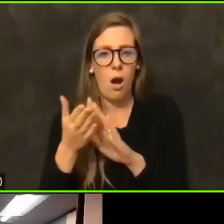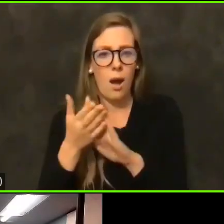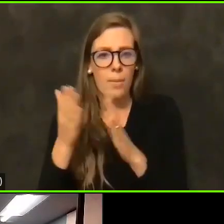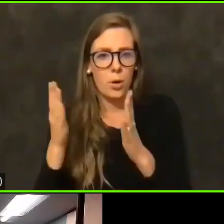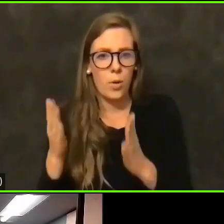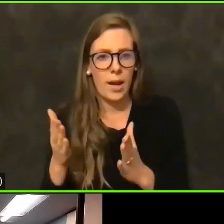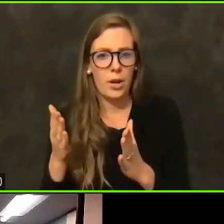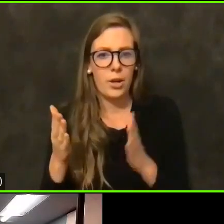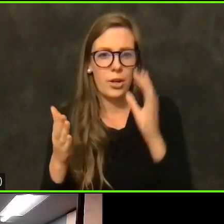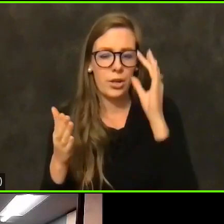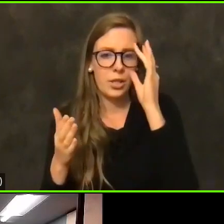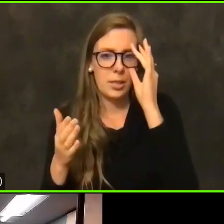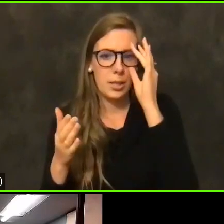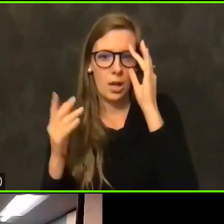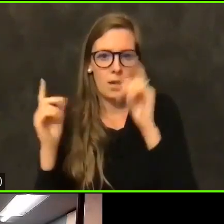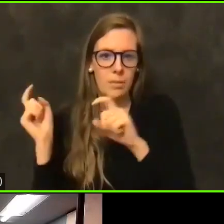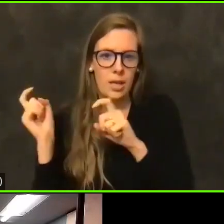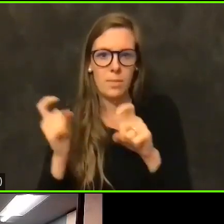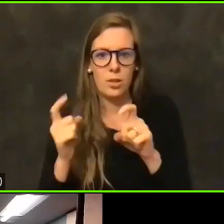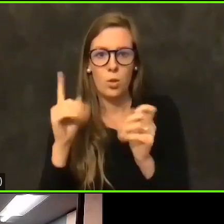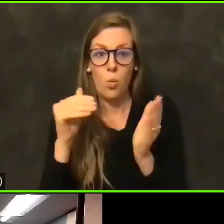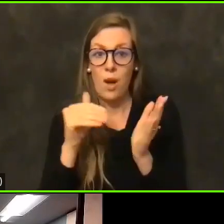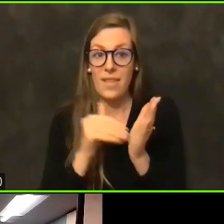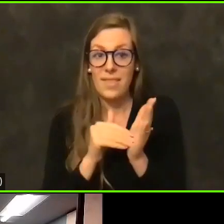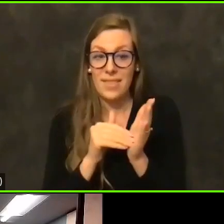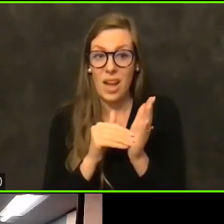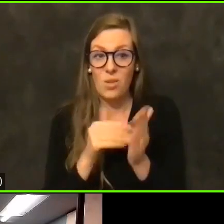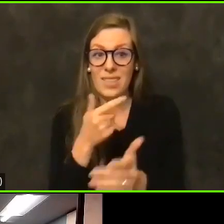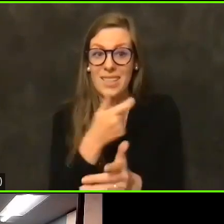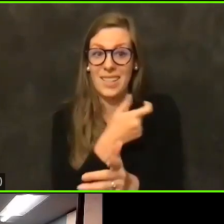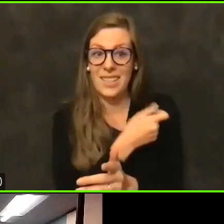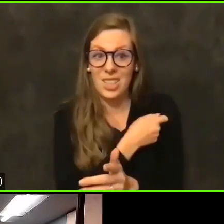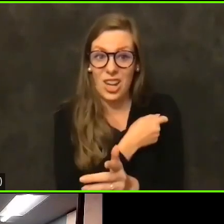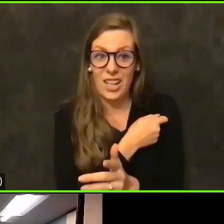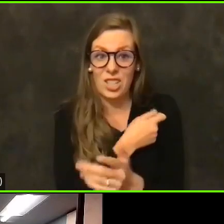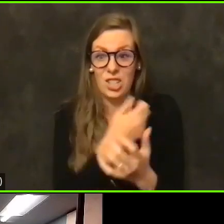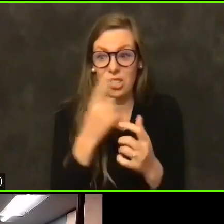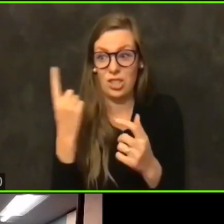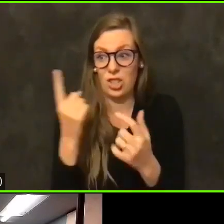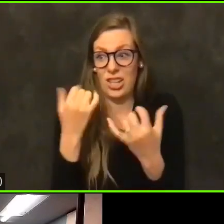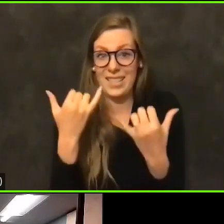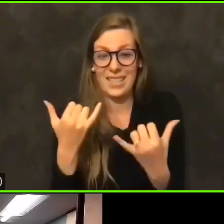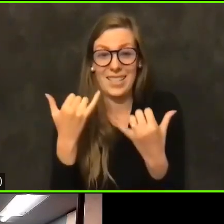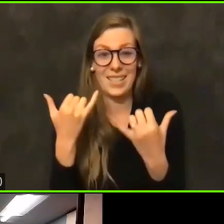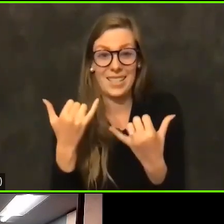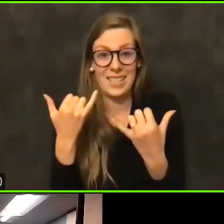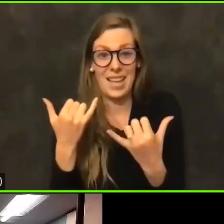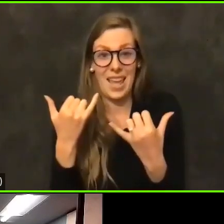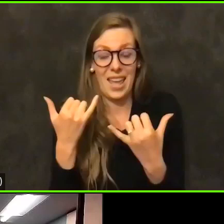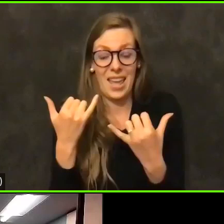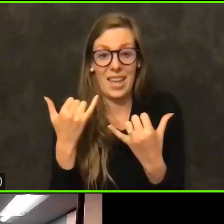administered a thousand injections this just today. And as a matter of fact, the two